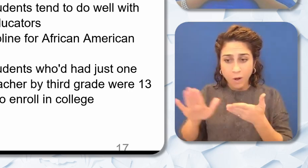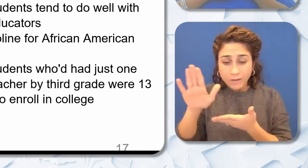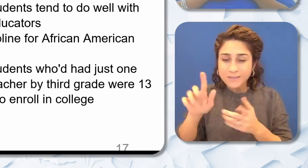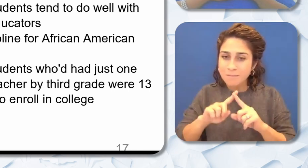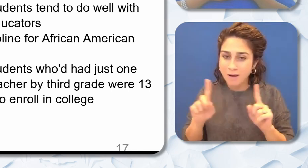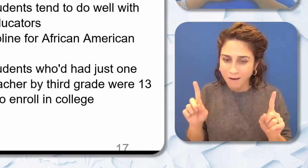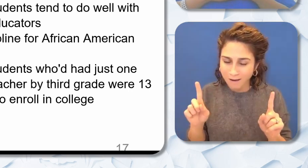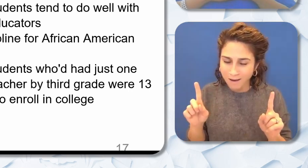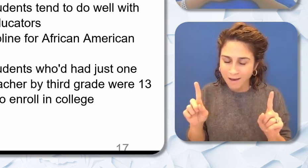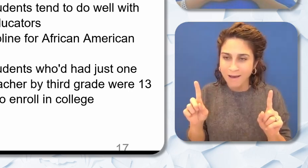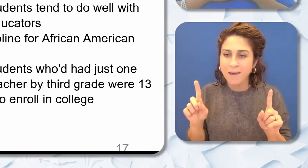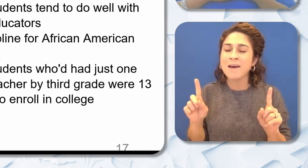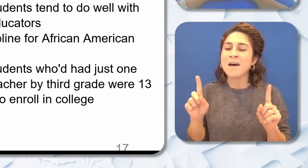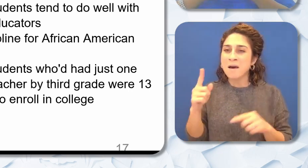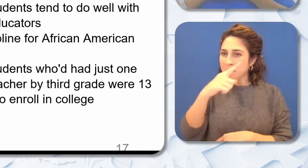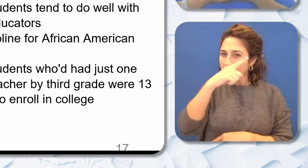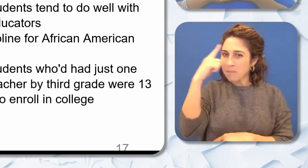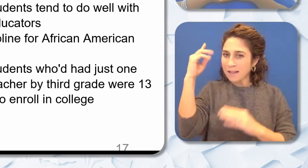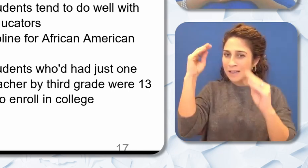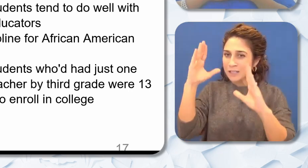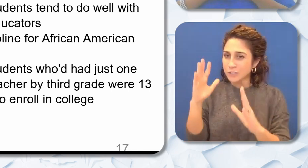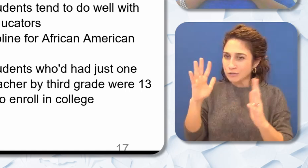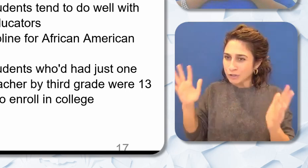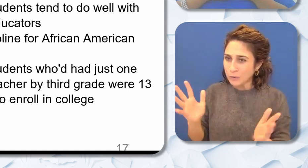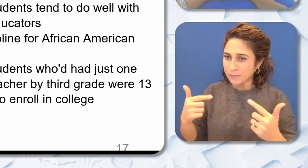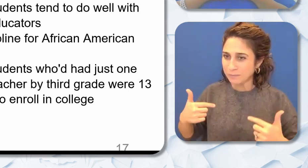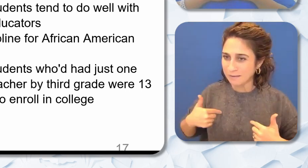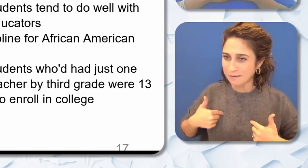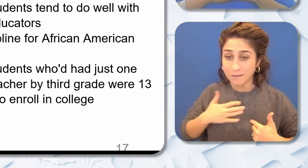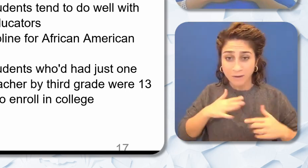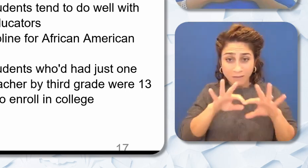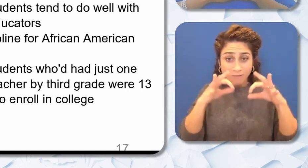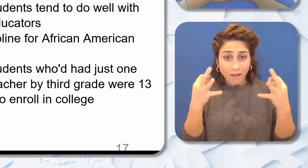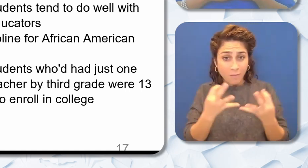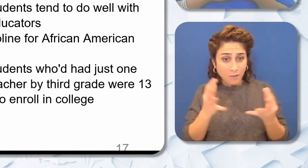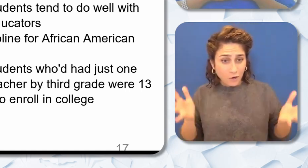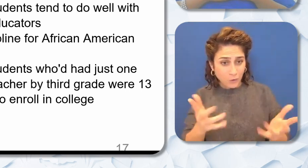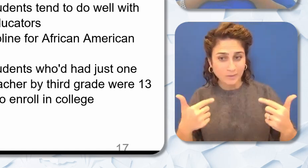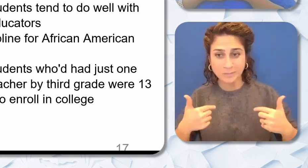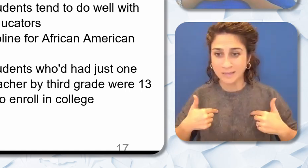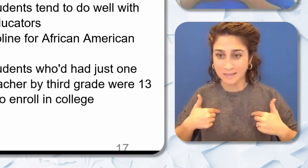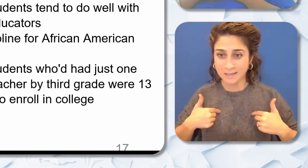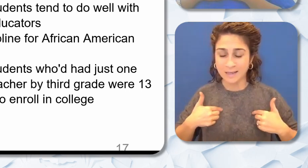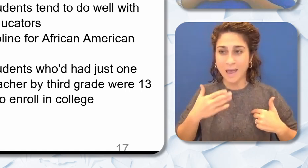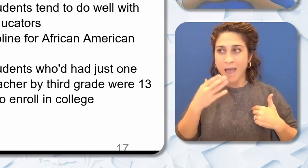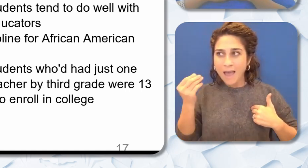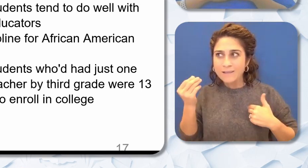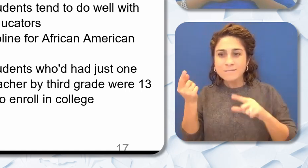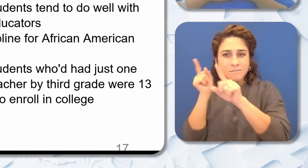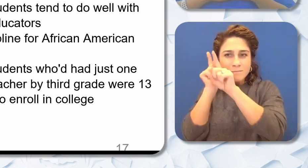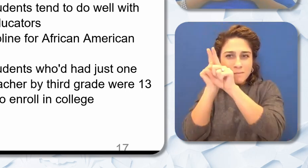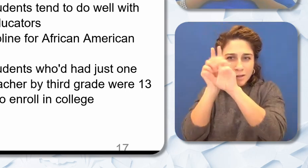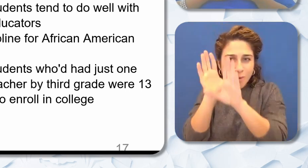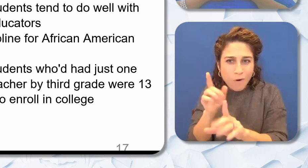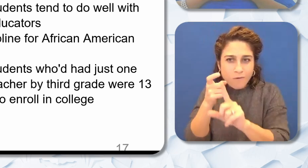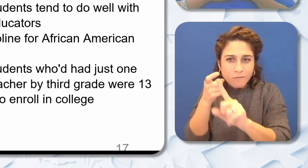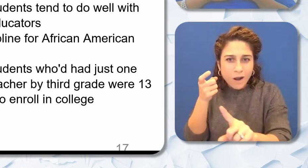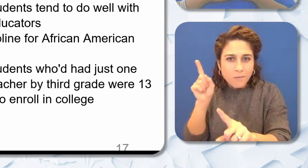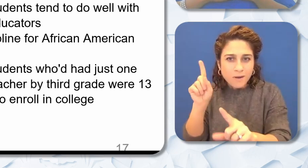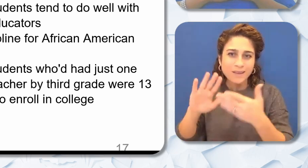the encouragement of Black teachers and my family and those mentors in our community helped me to